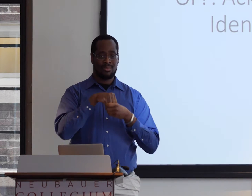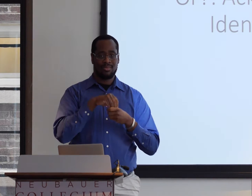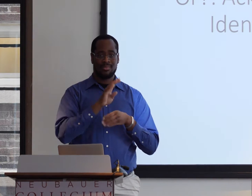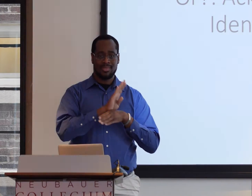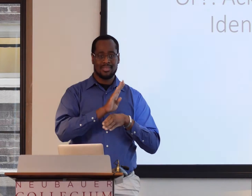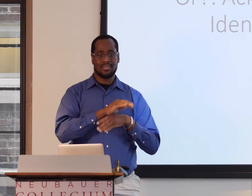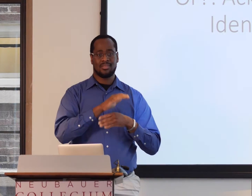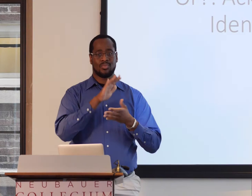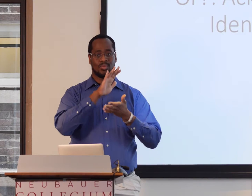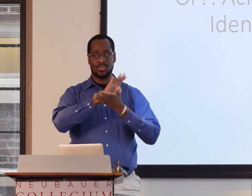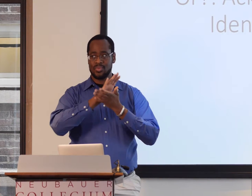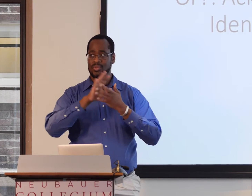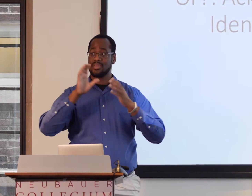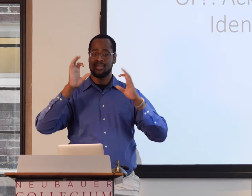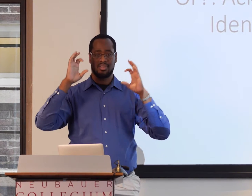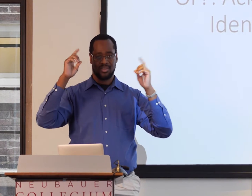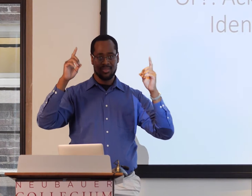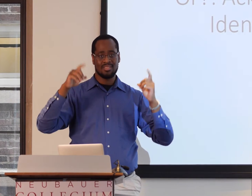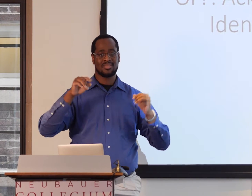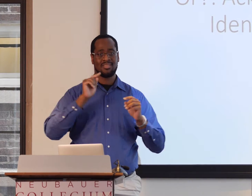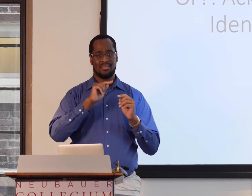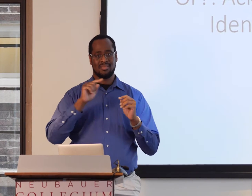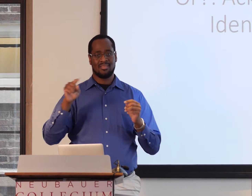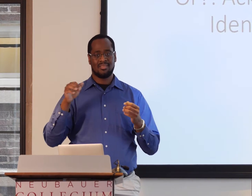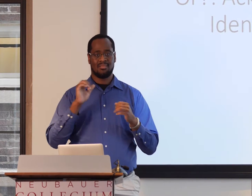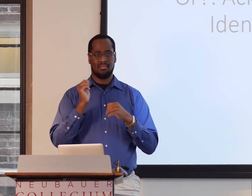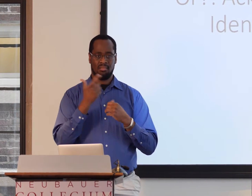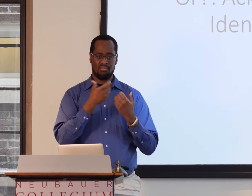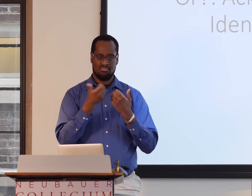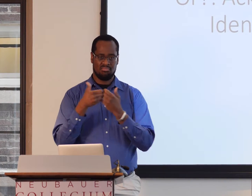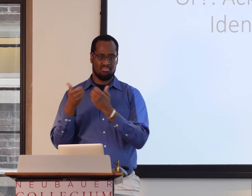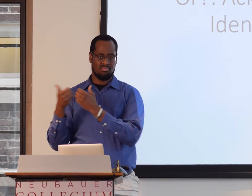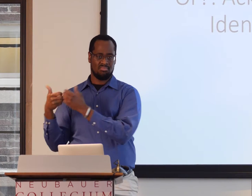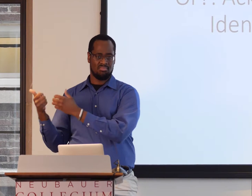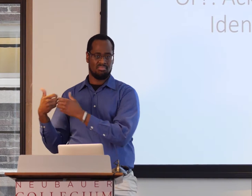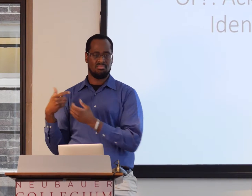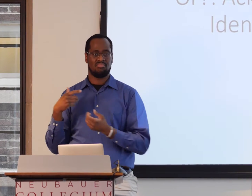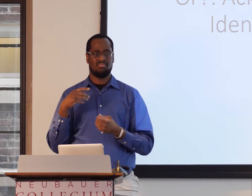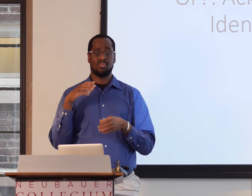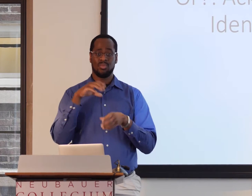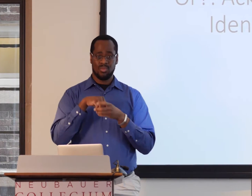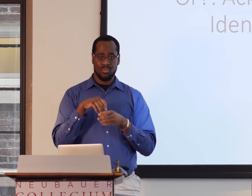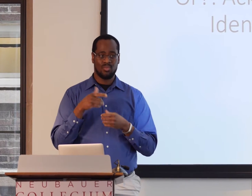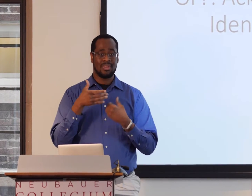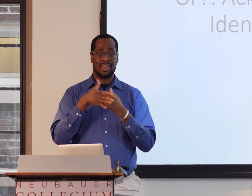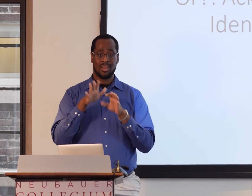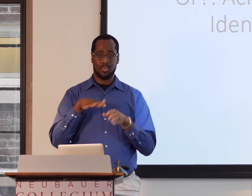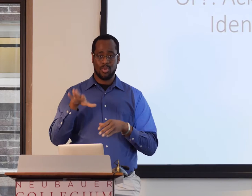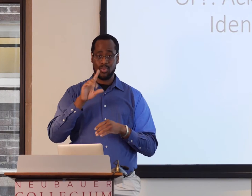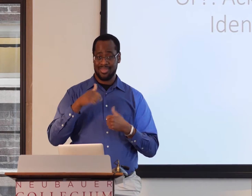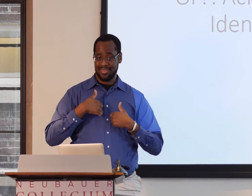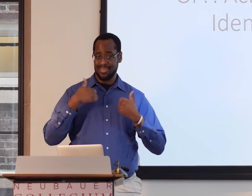which was a time where schools, businesses, and education were all segregated.